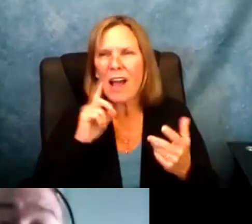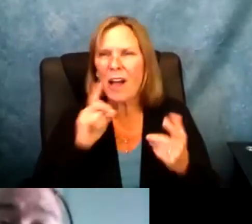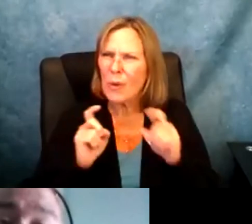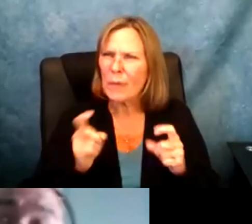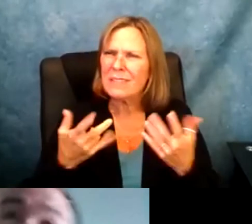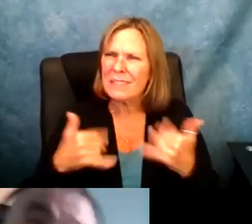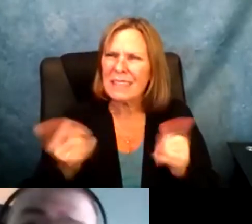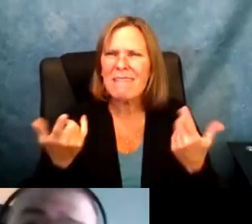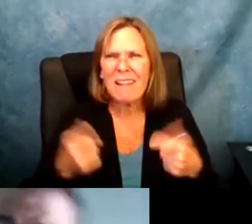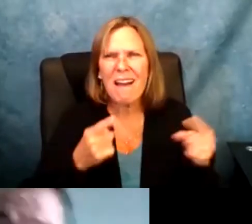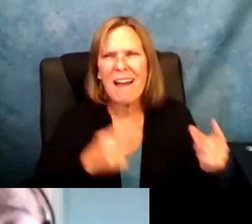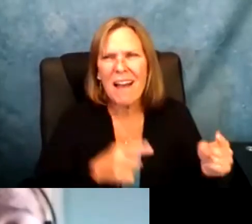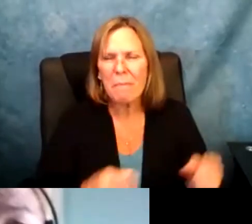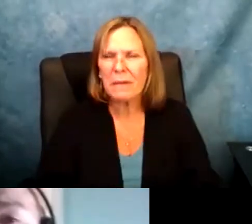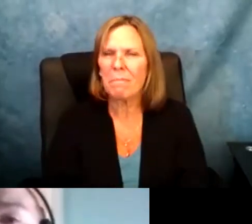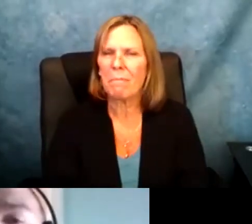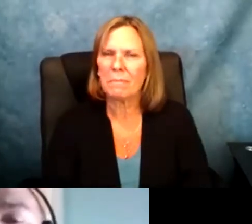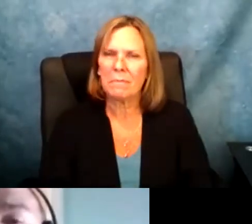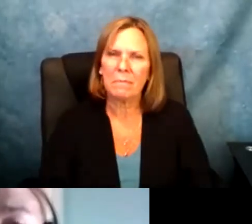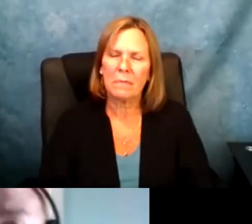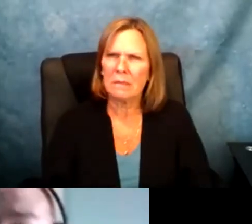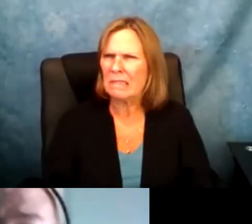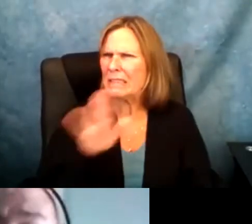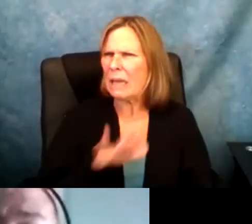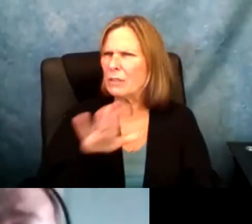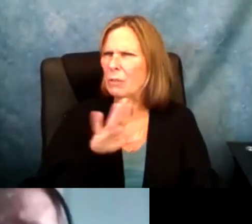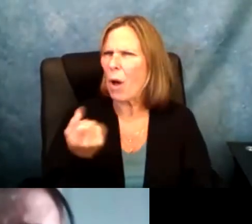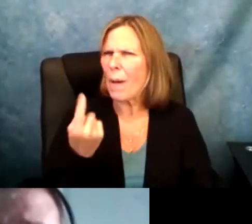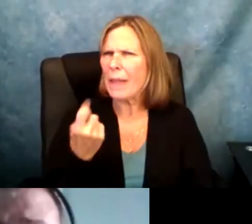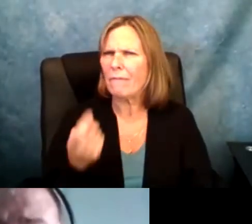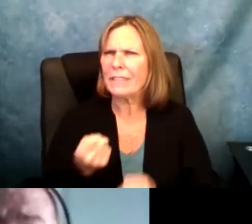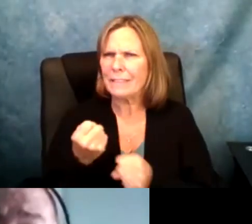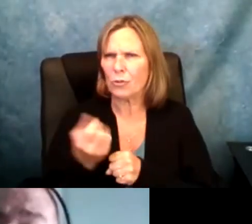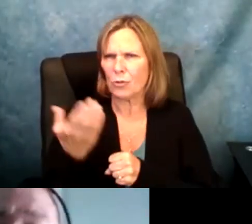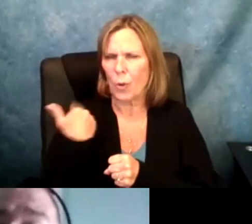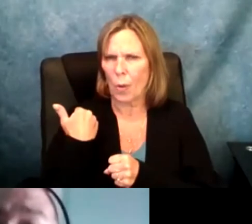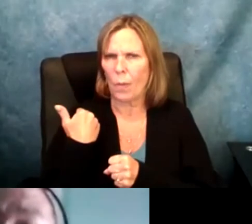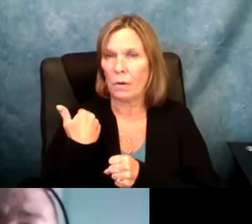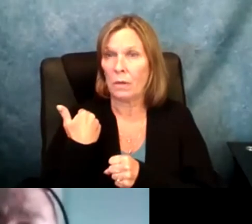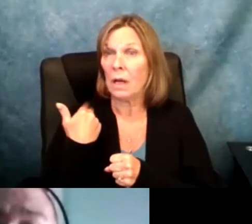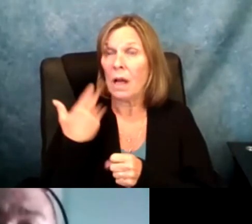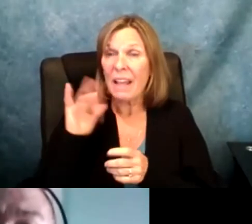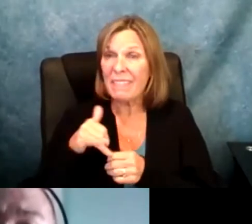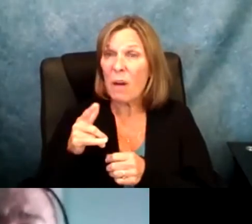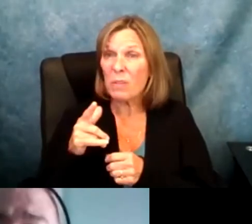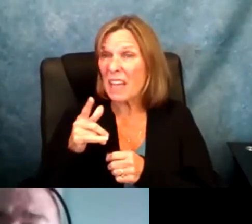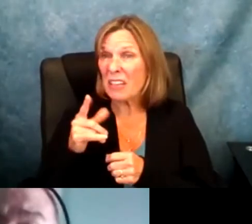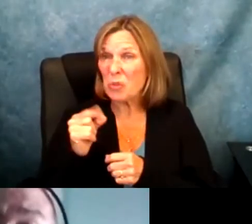Once again, I noticed that there were a lot of things still going on. This is